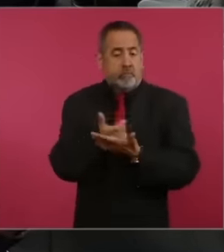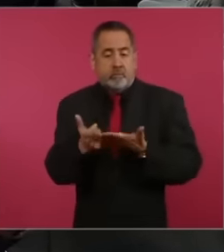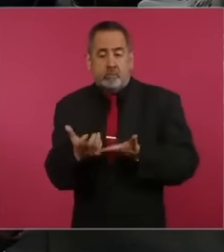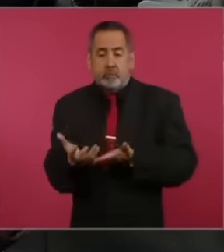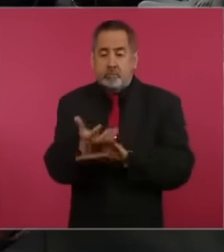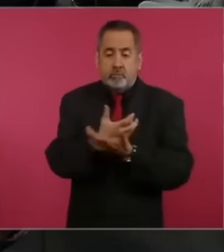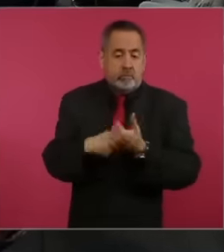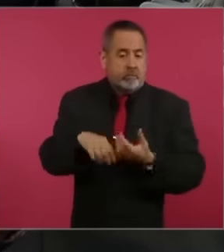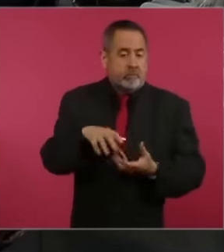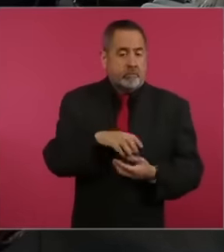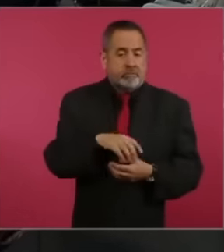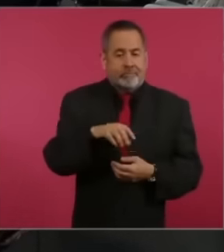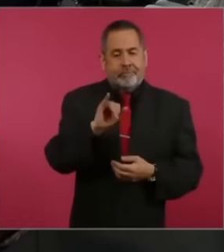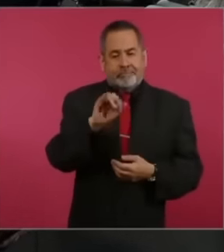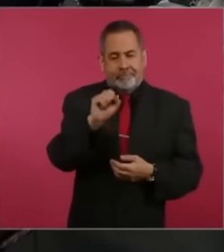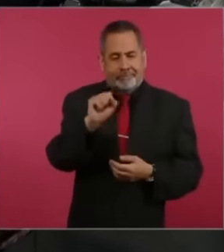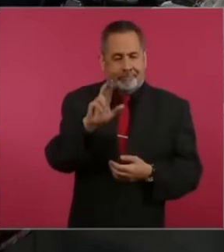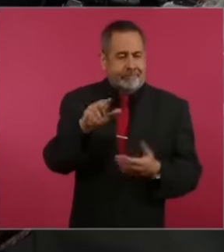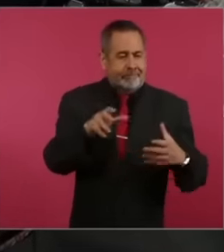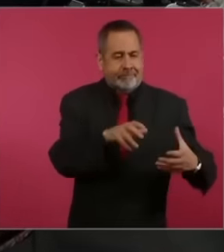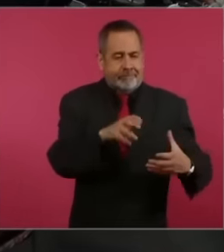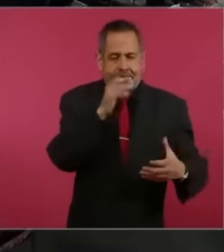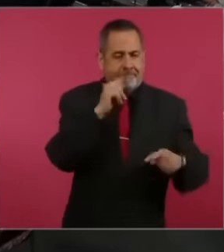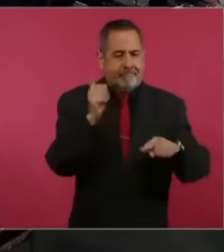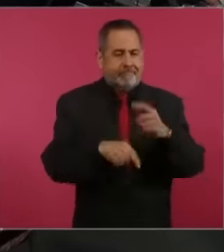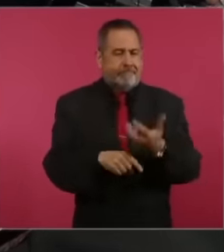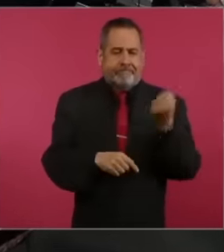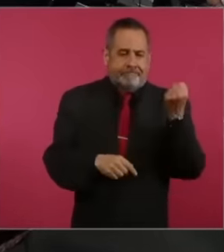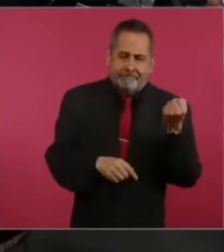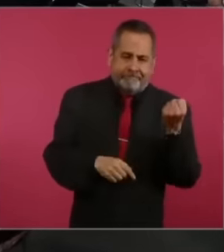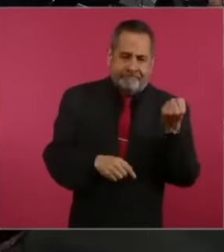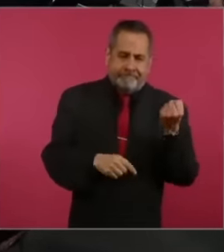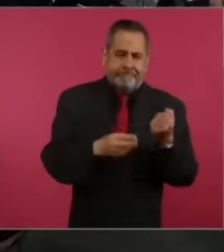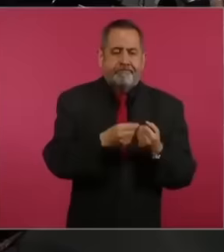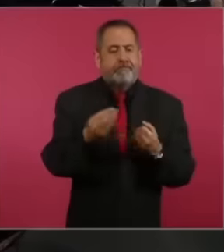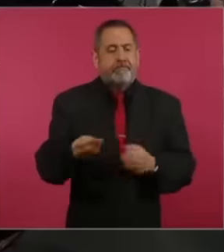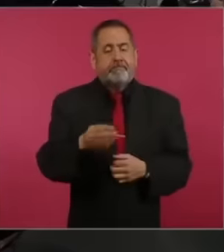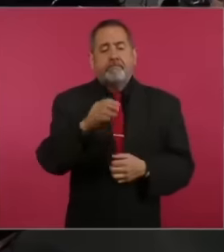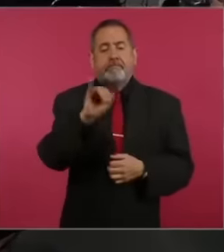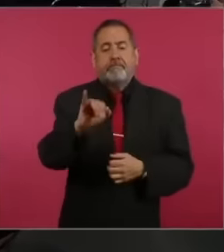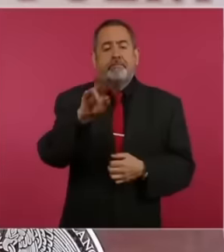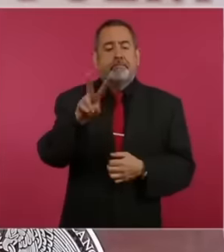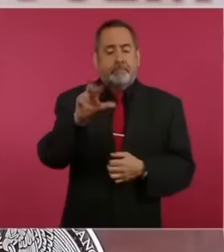it is the worker's withholding, they cannot keep it if it is the value added tax, which is